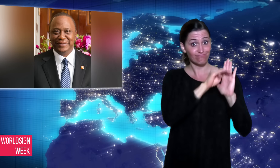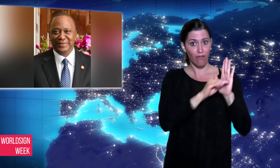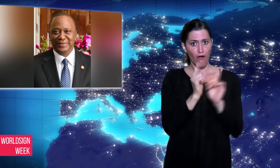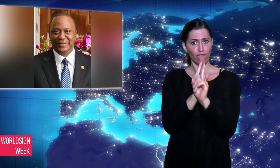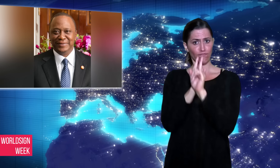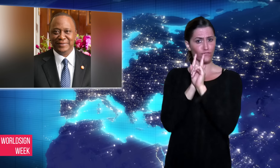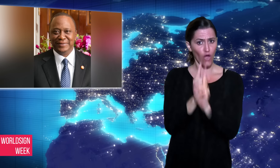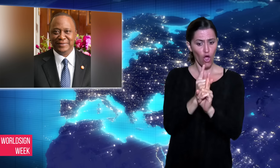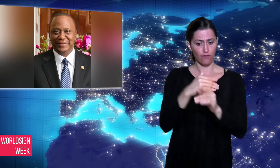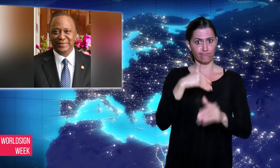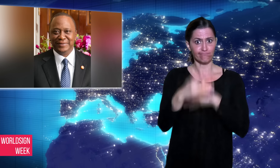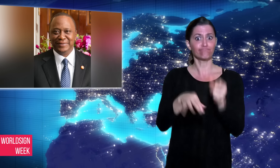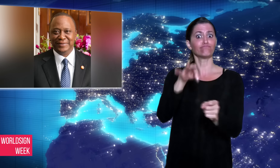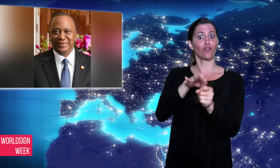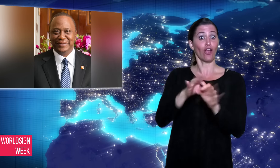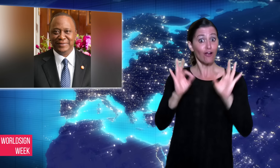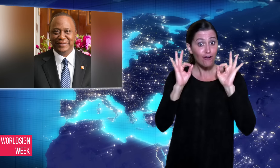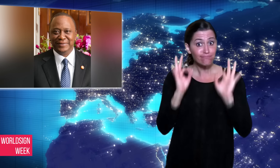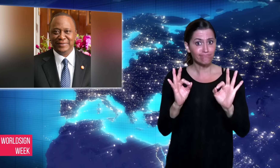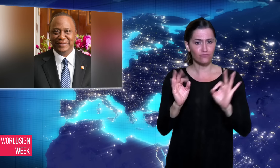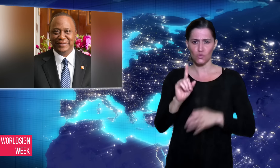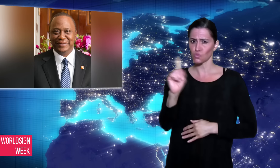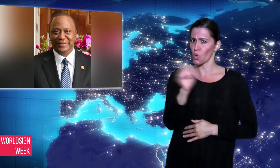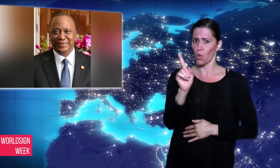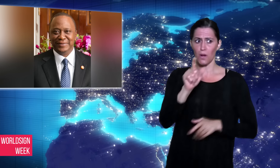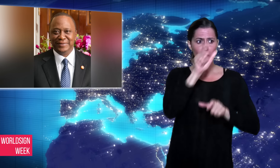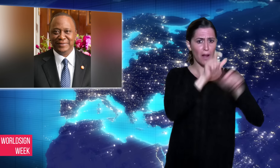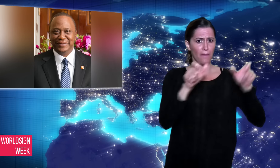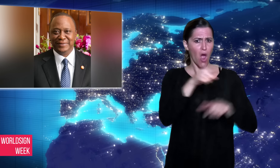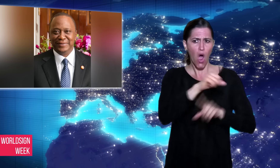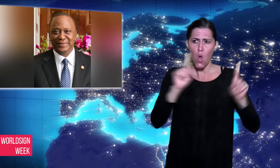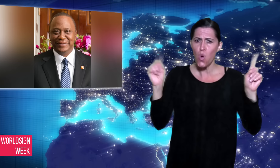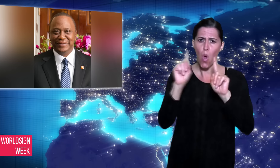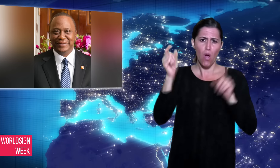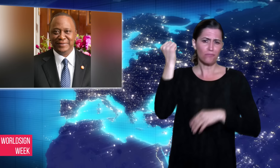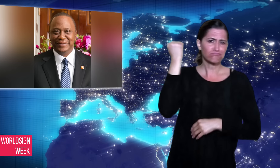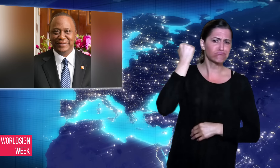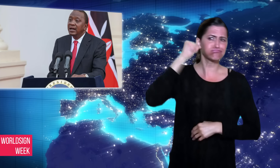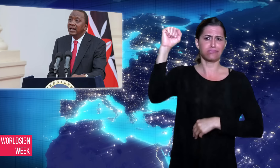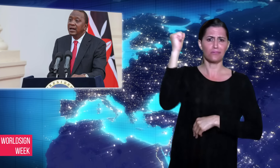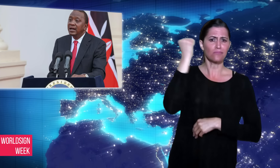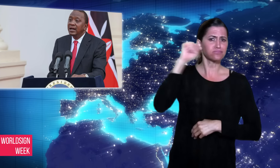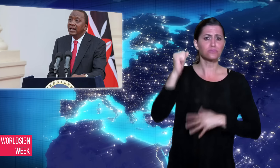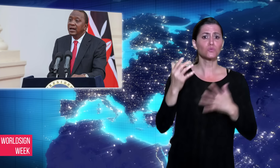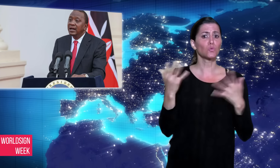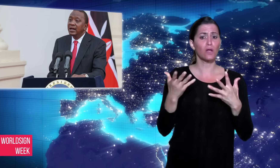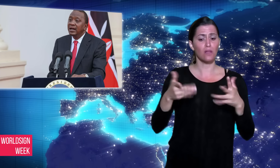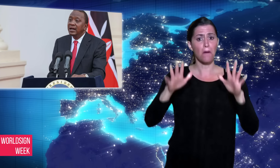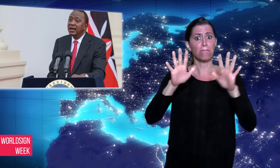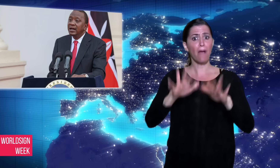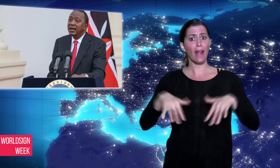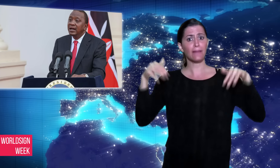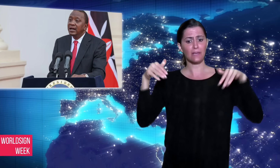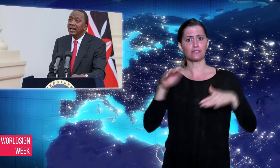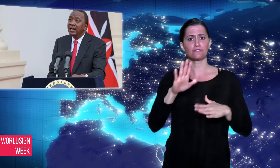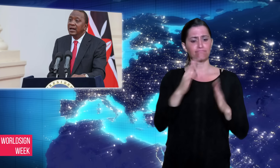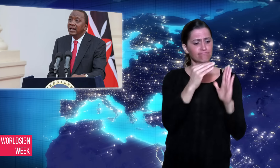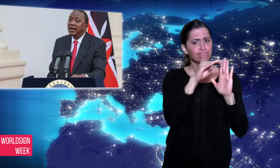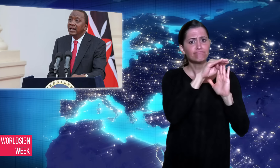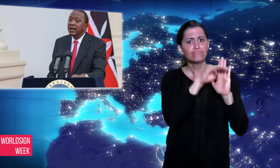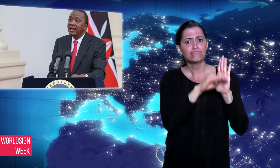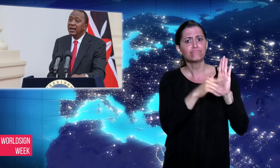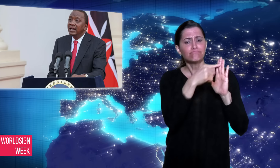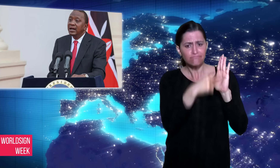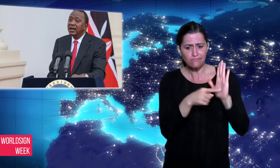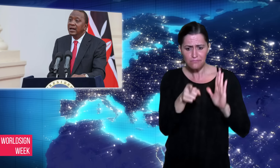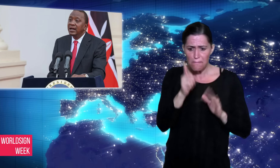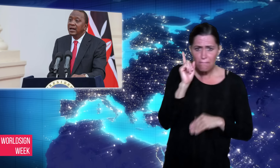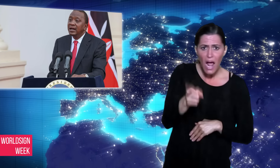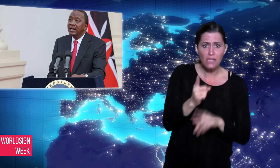proceed with the last month’s election,